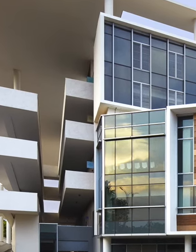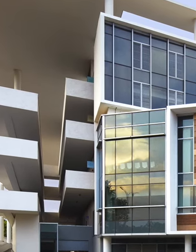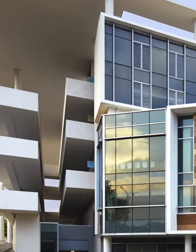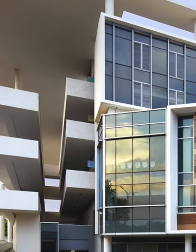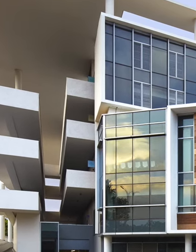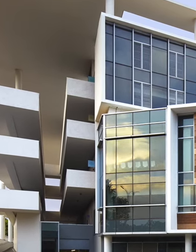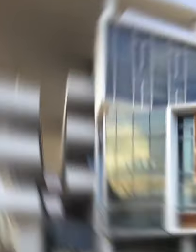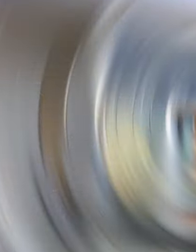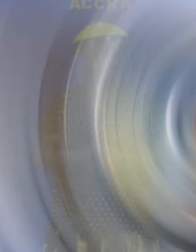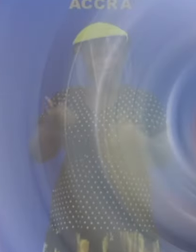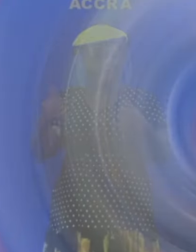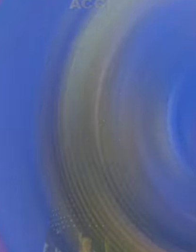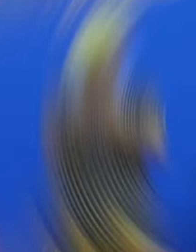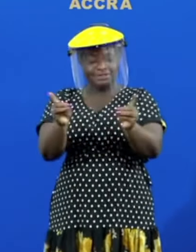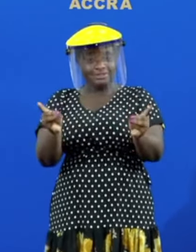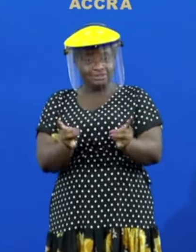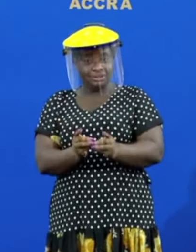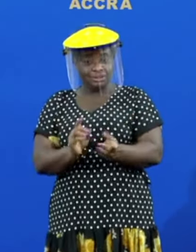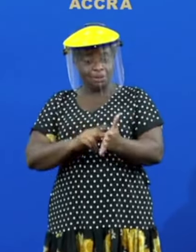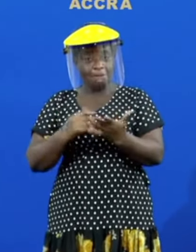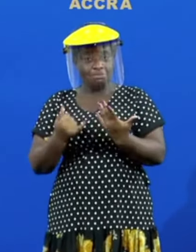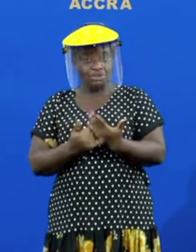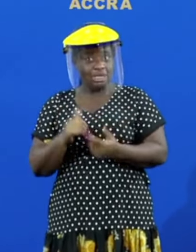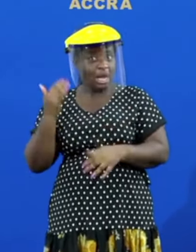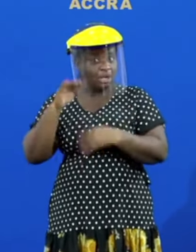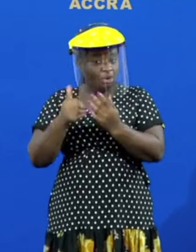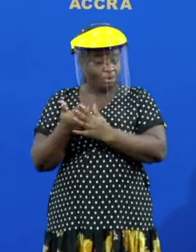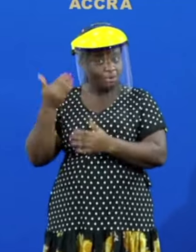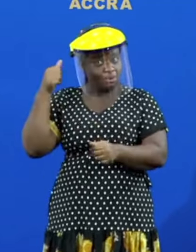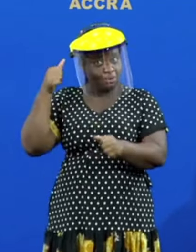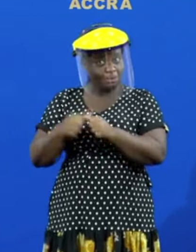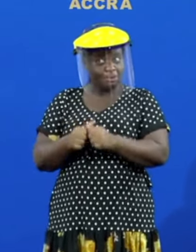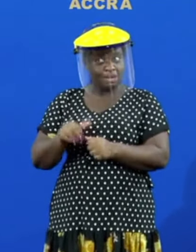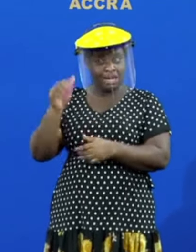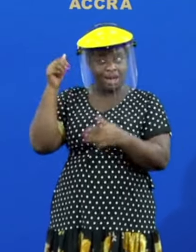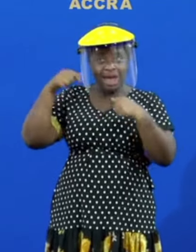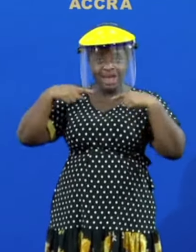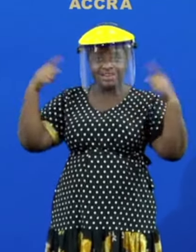the district hospitals project as you recall was first announced in april 2020 by president